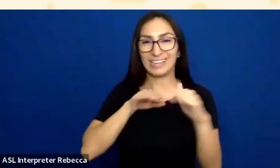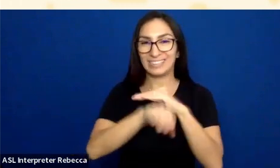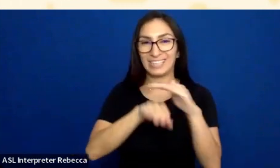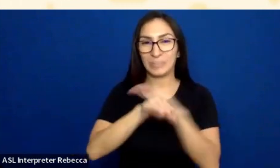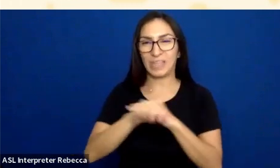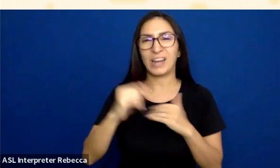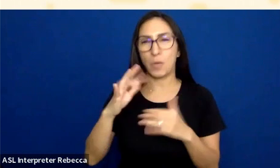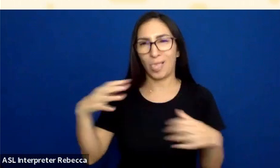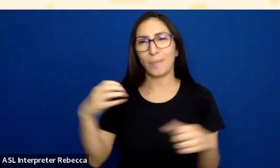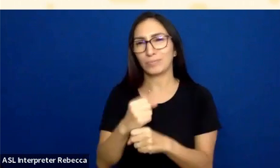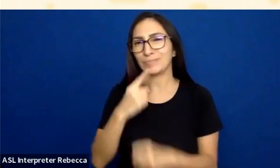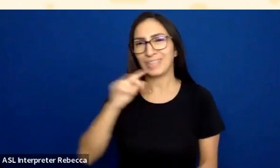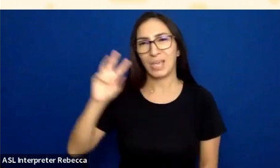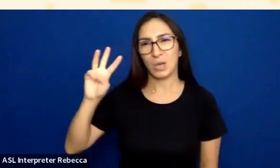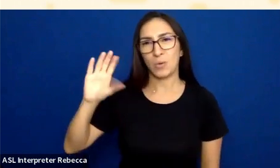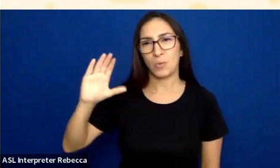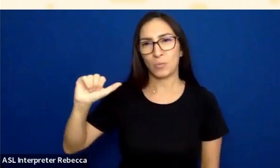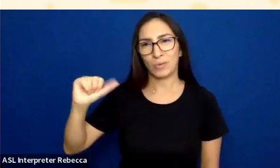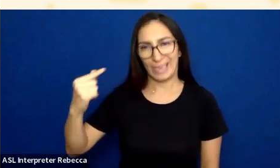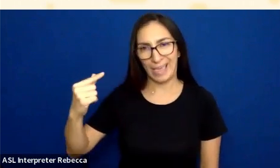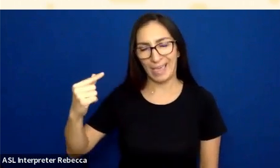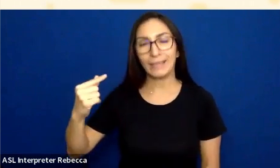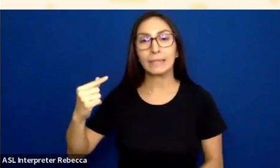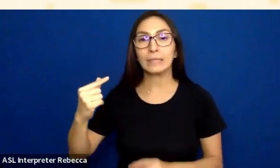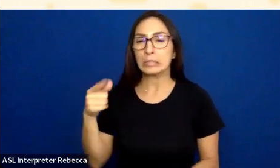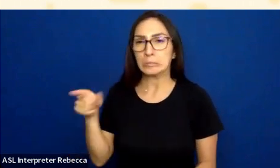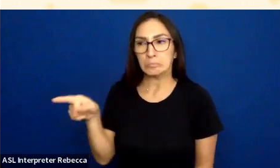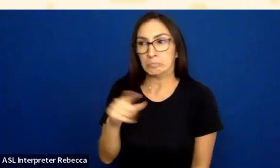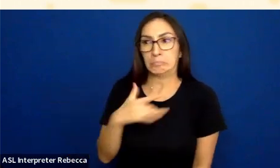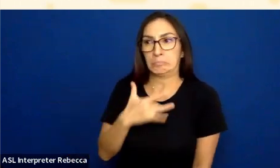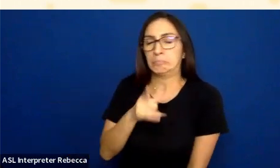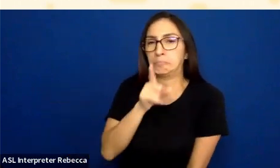they actually do not talk about color contrast.